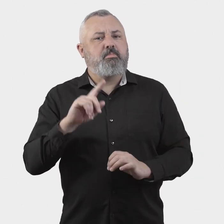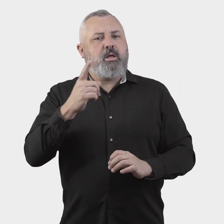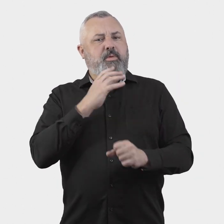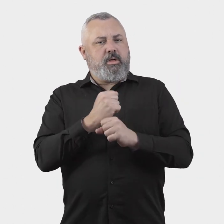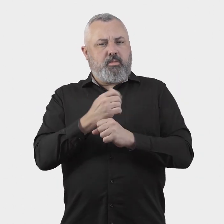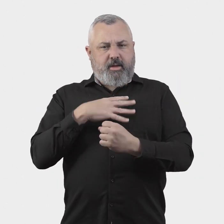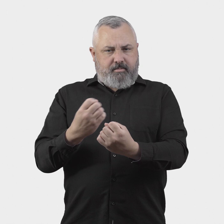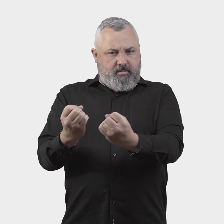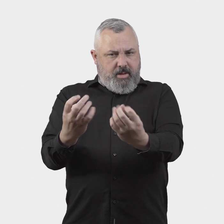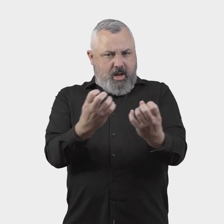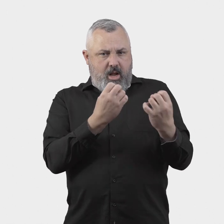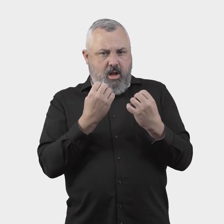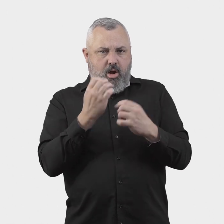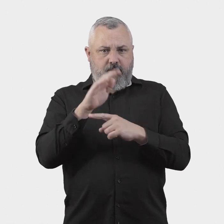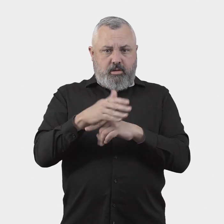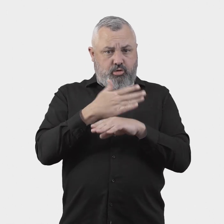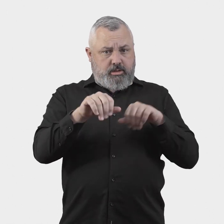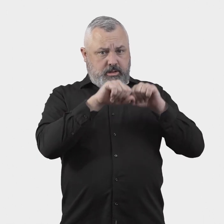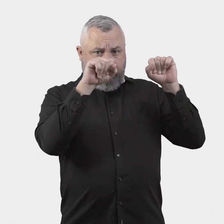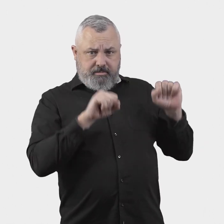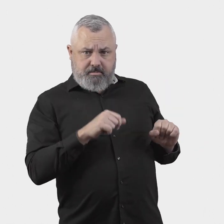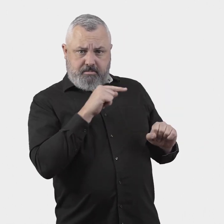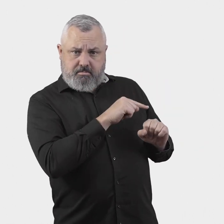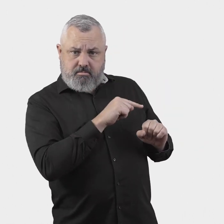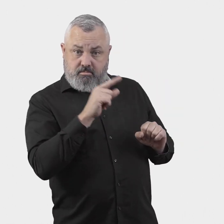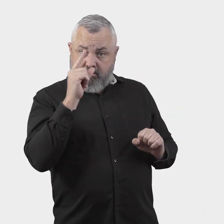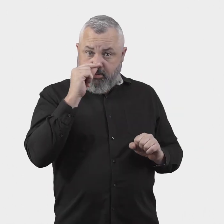However, the government is interested in stakeholder views on how the design and operation of the